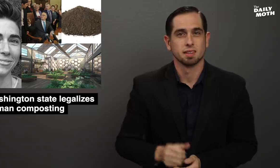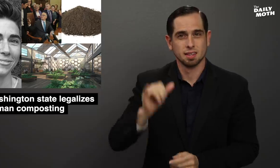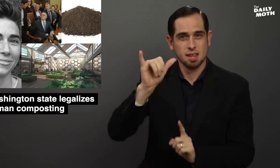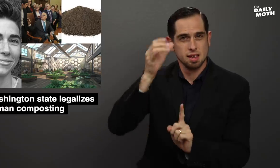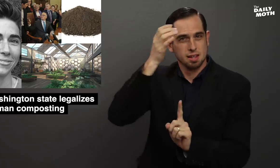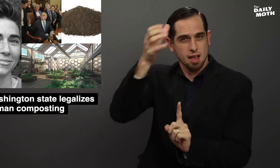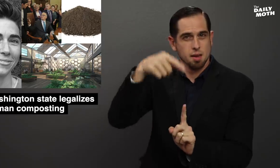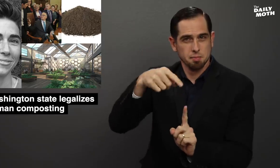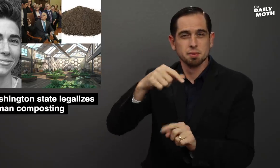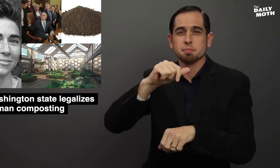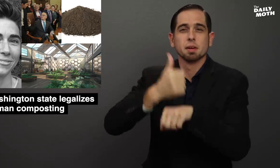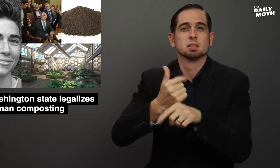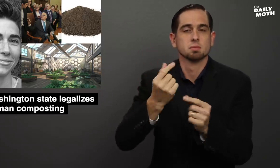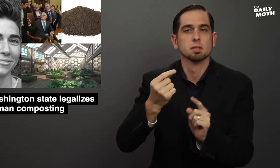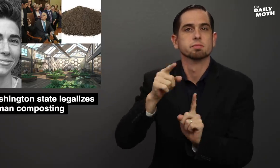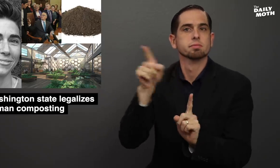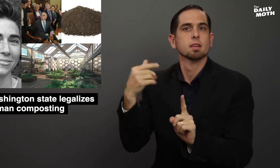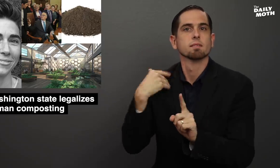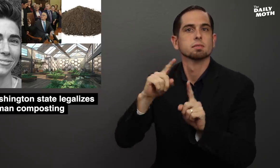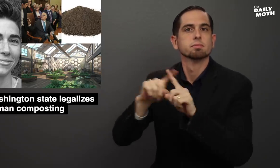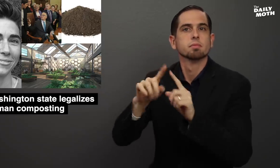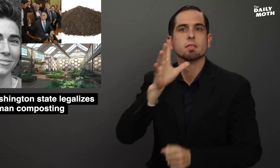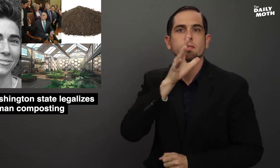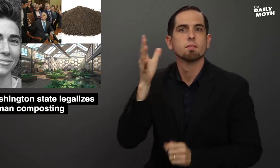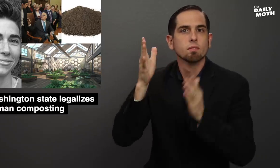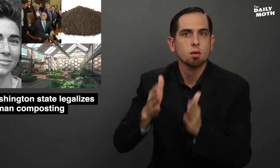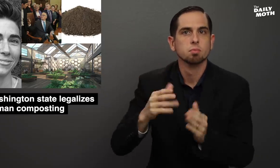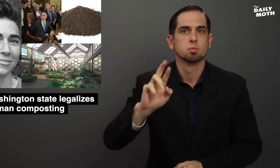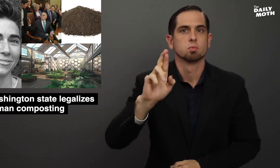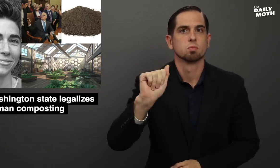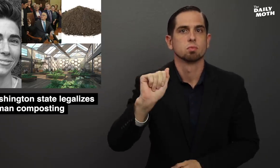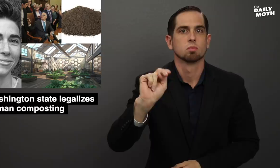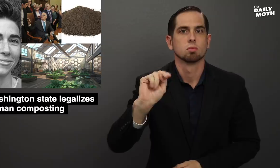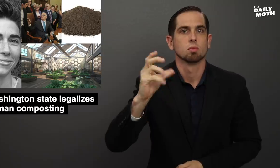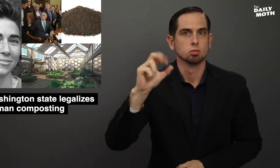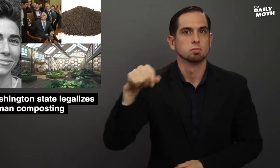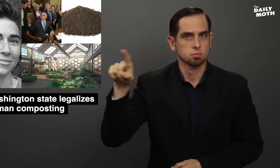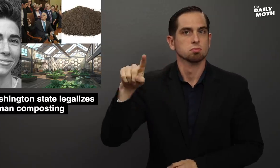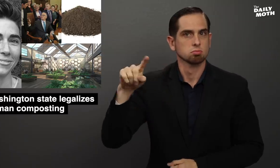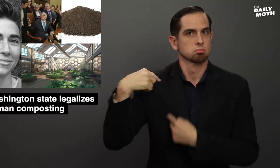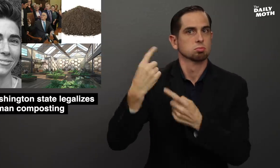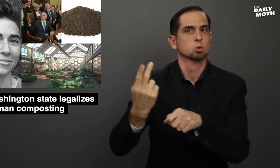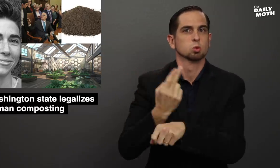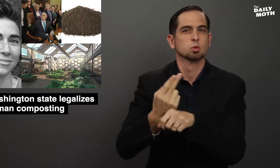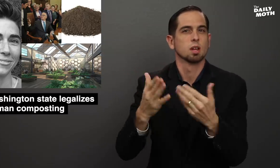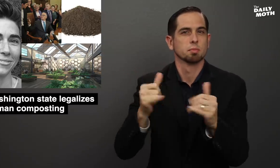The concept is based on farmers and ranchers who use